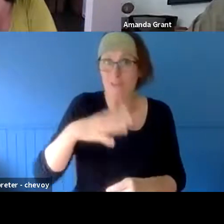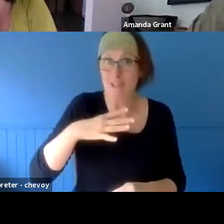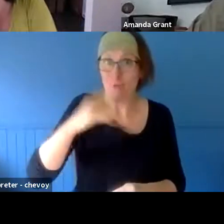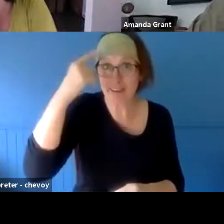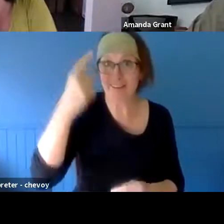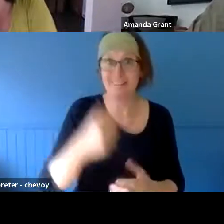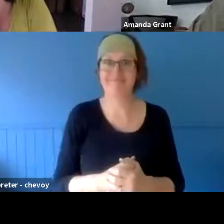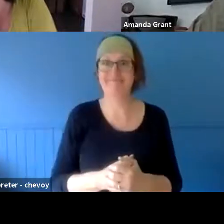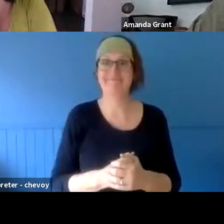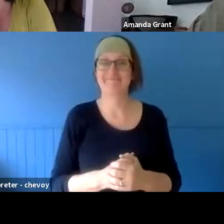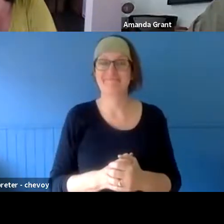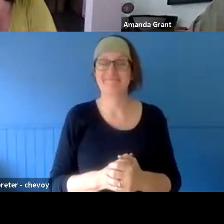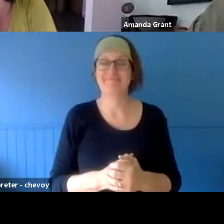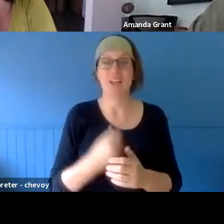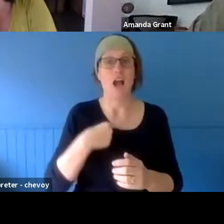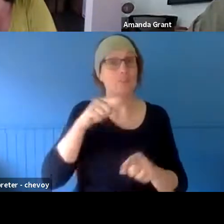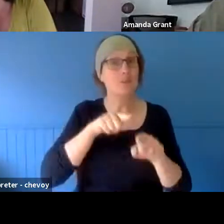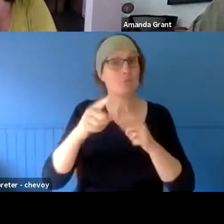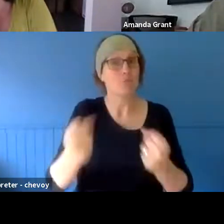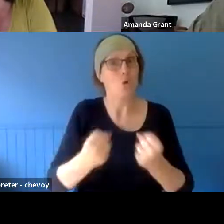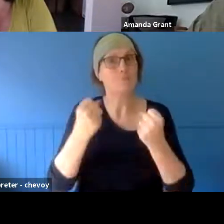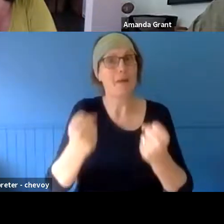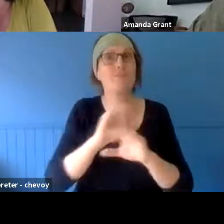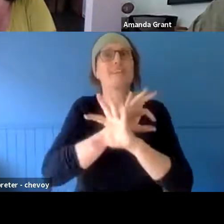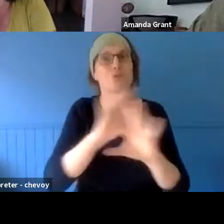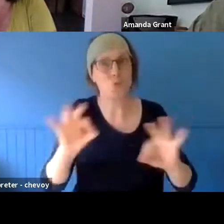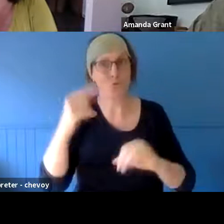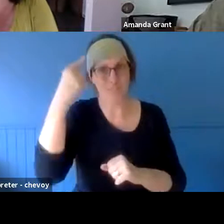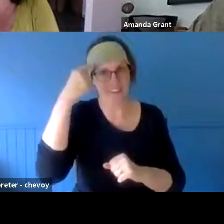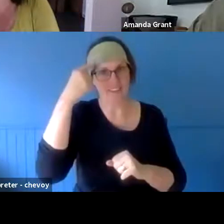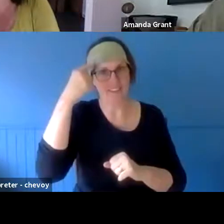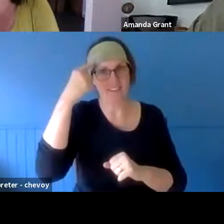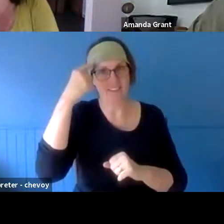powerful thing is to not think - you get tricked into, in our case, build